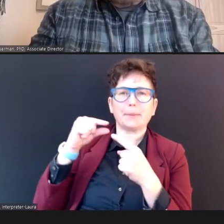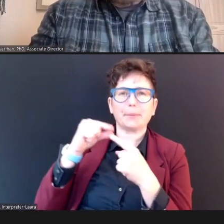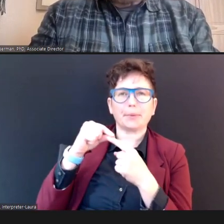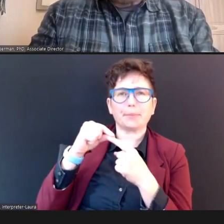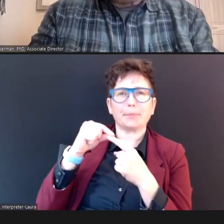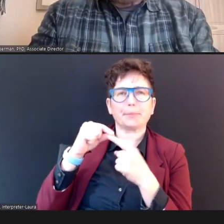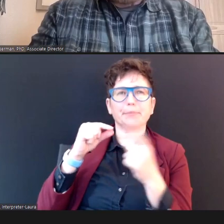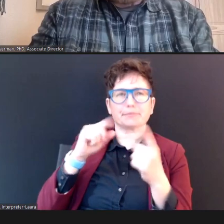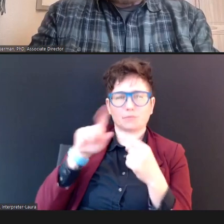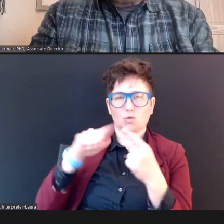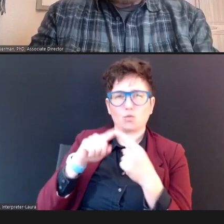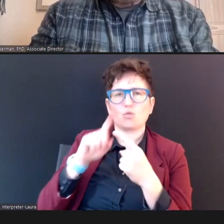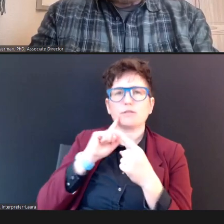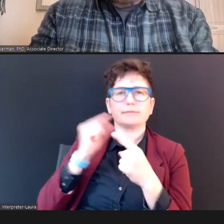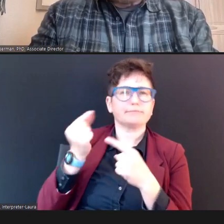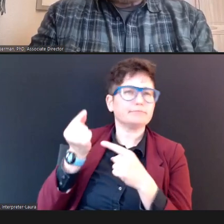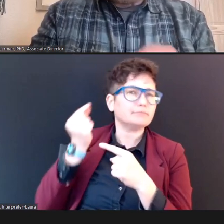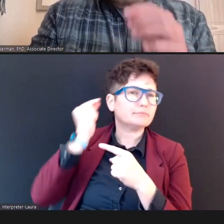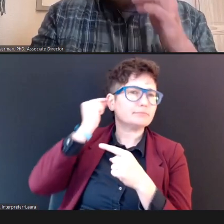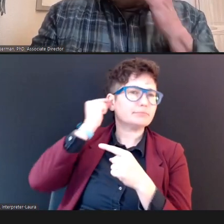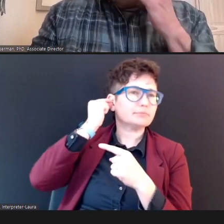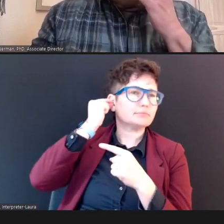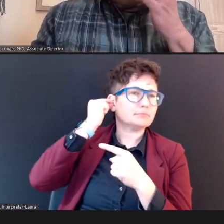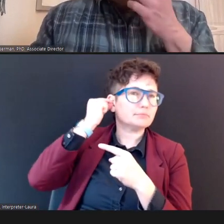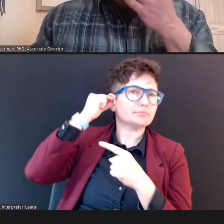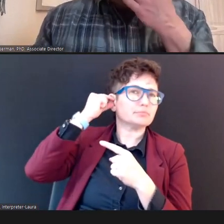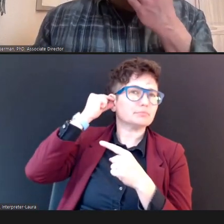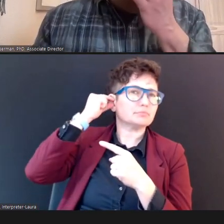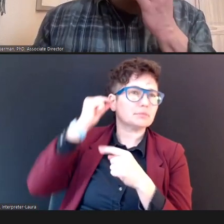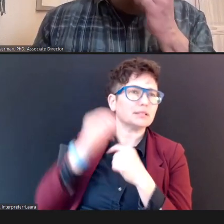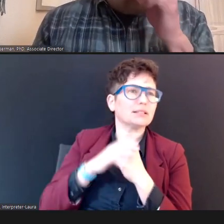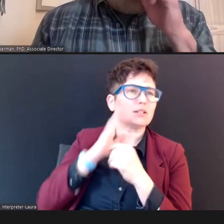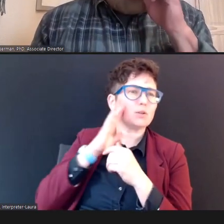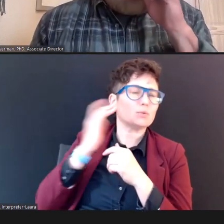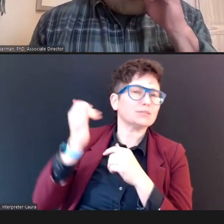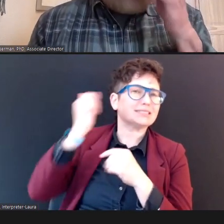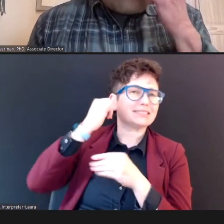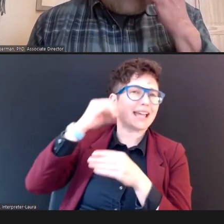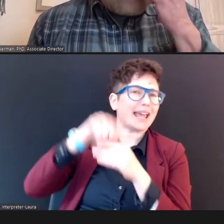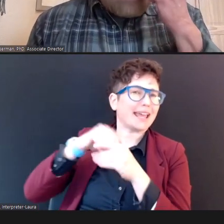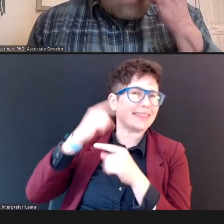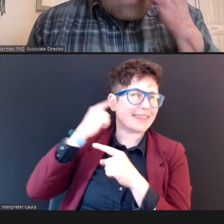and expand, stay in the ear and are more stable than the other plastic tips.